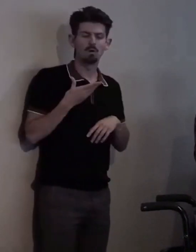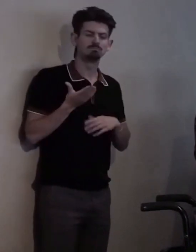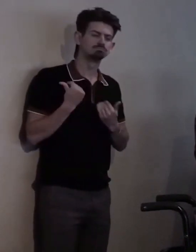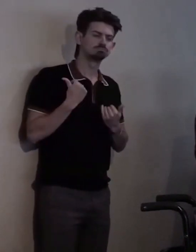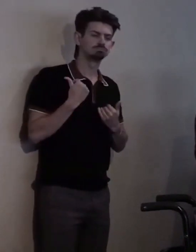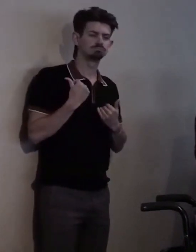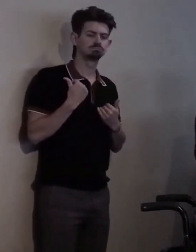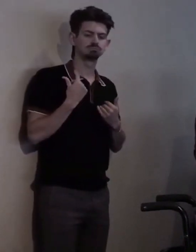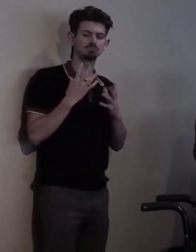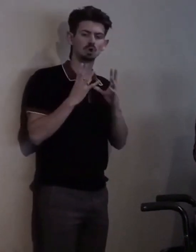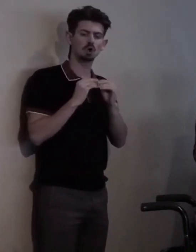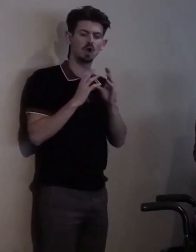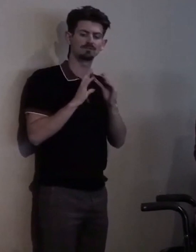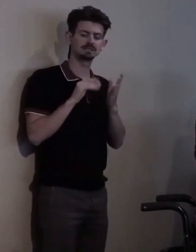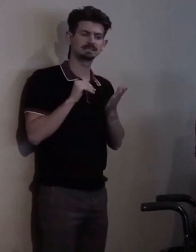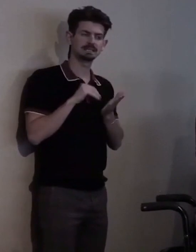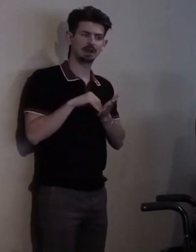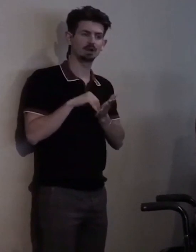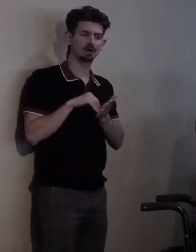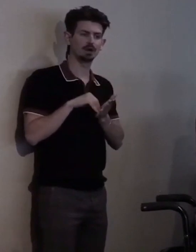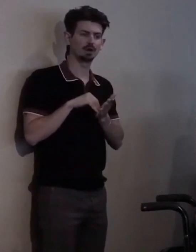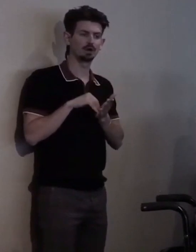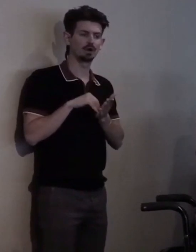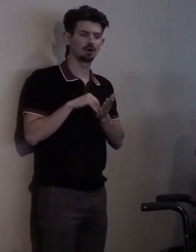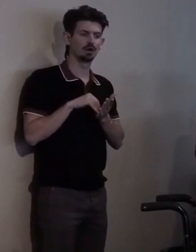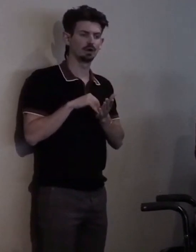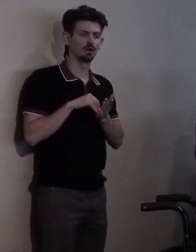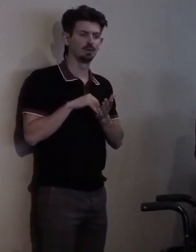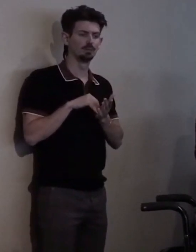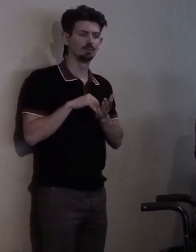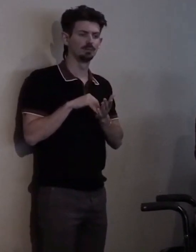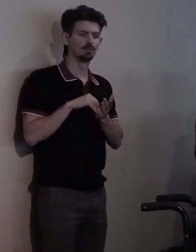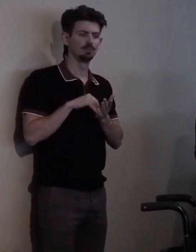where you all were putting together the Colorado Cross Disability Coalition.